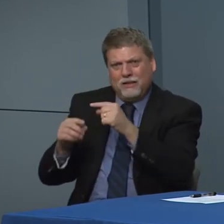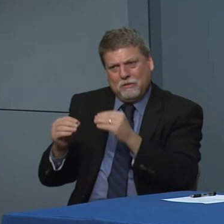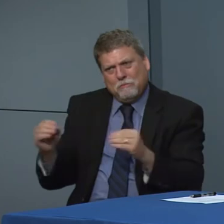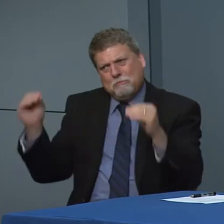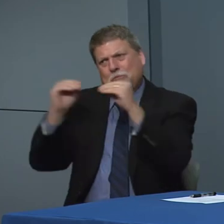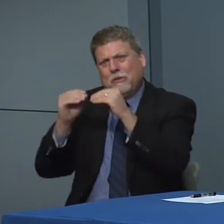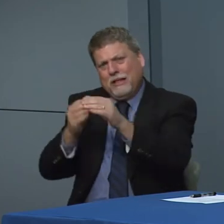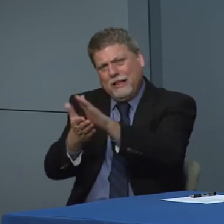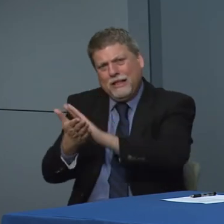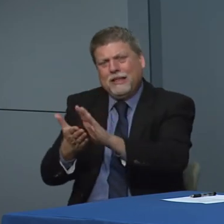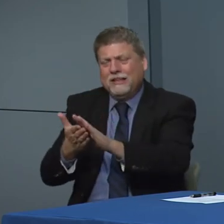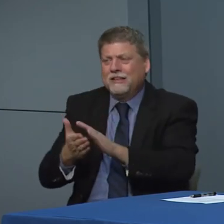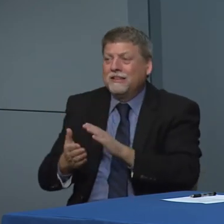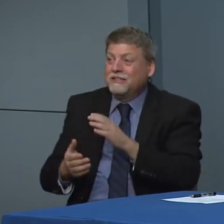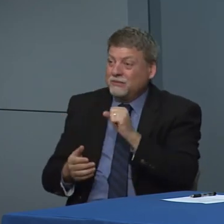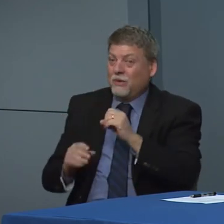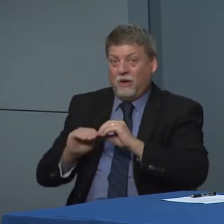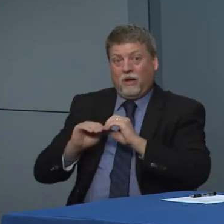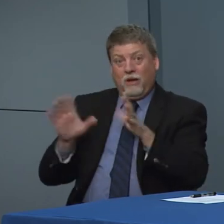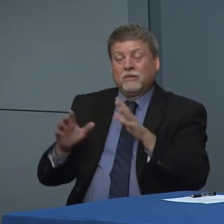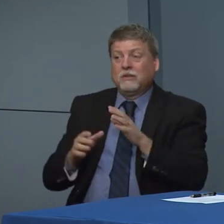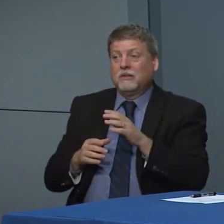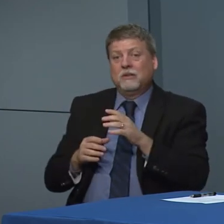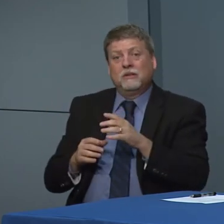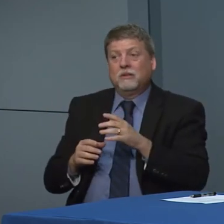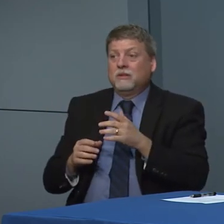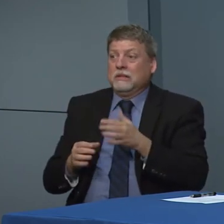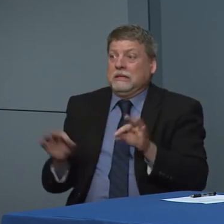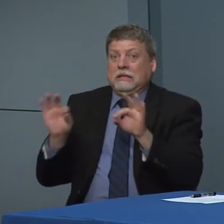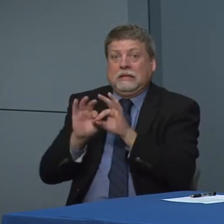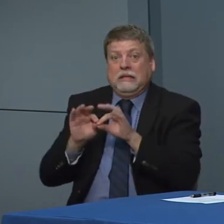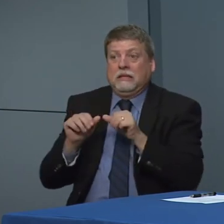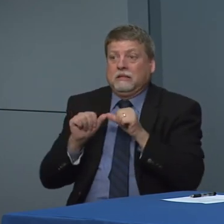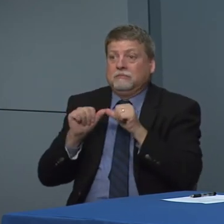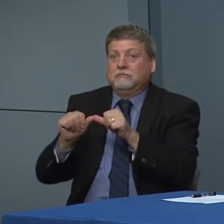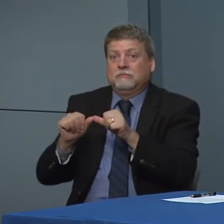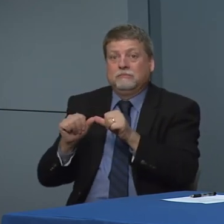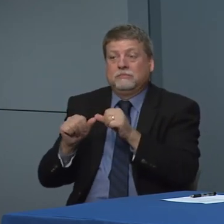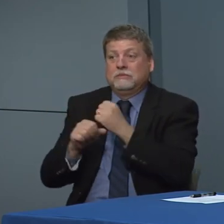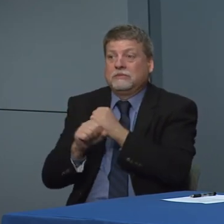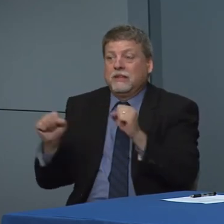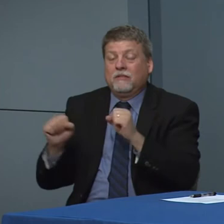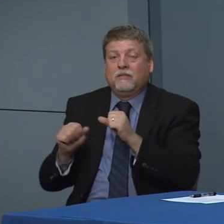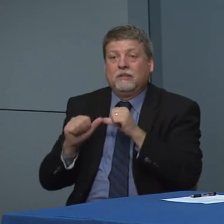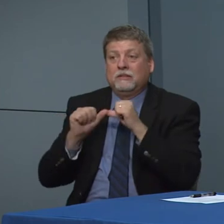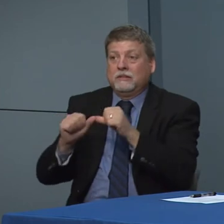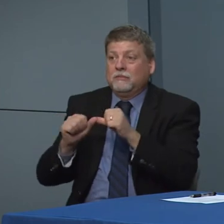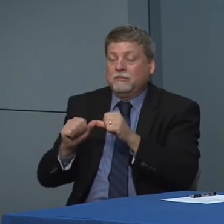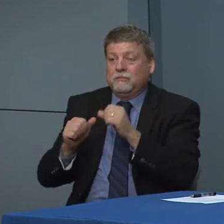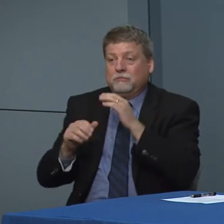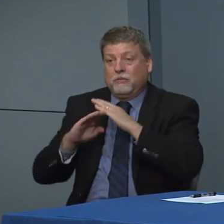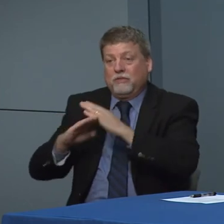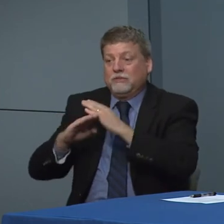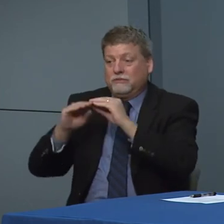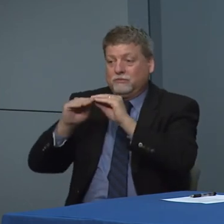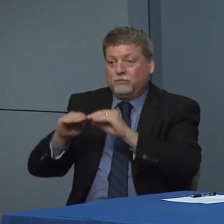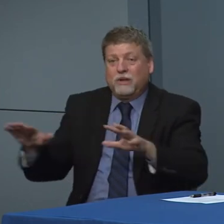further. So right. Those matter that the hand washing the disinfecting surfaces. The social distancing. I'm at.